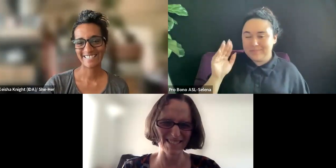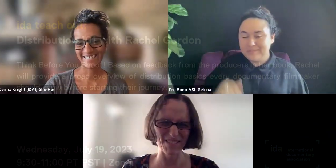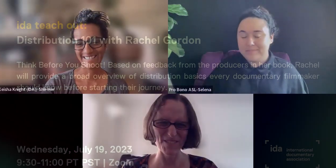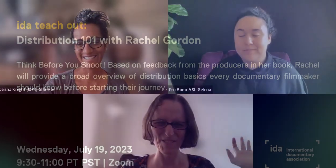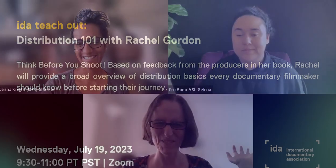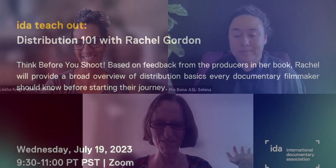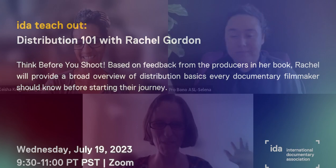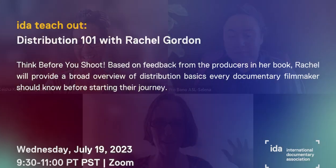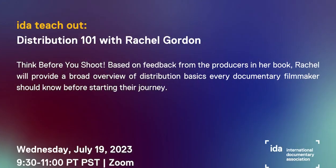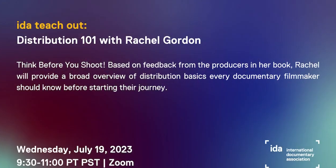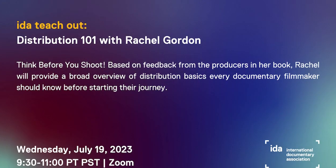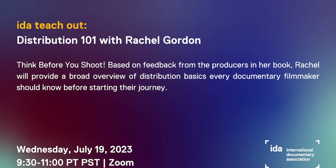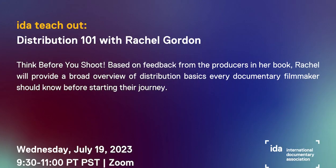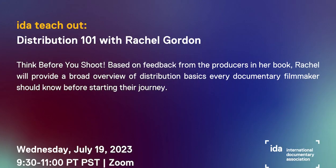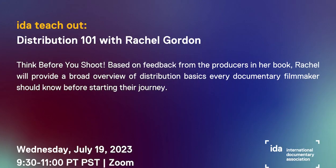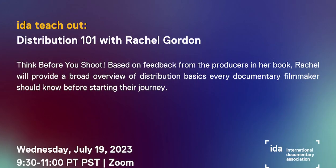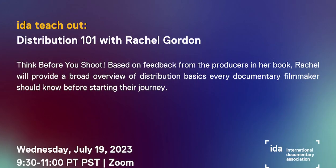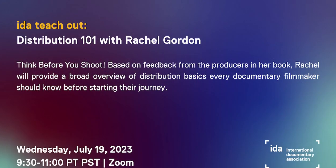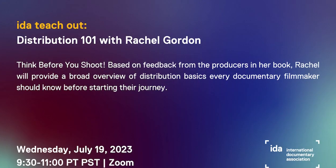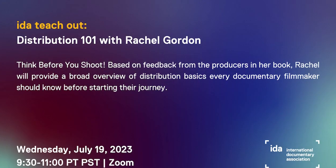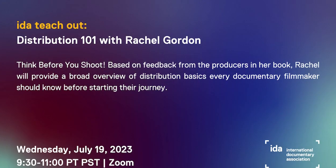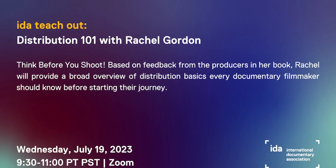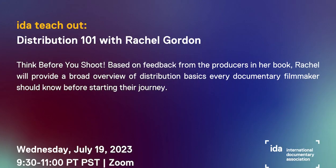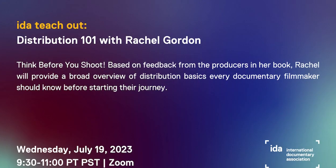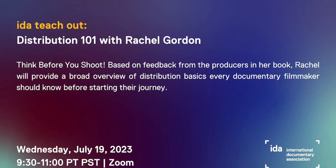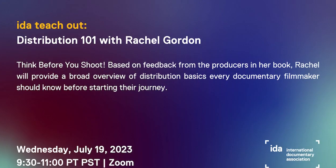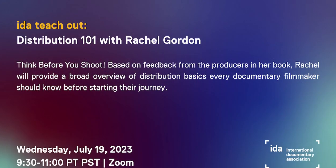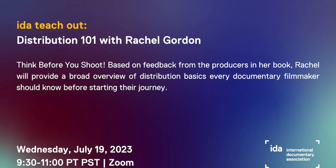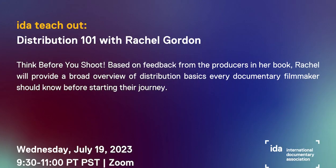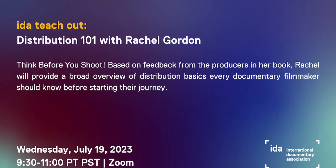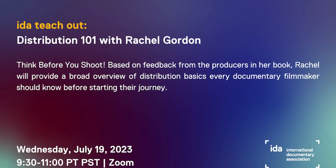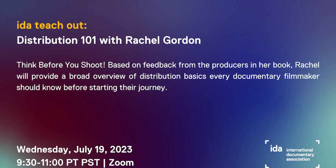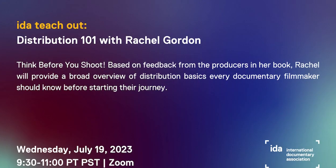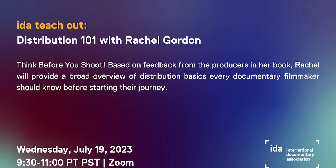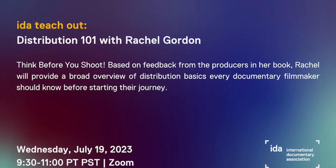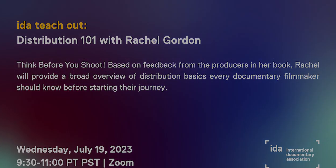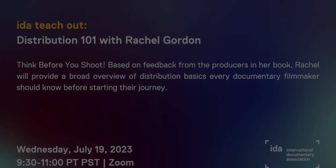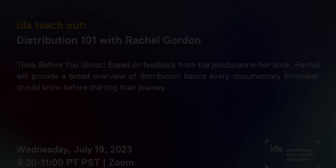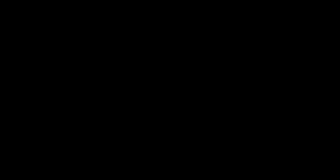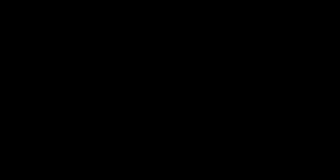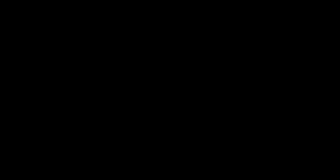HAVE A BEAUTIFUL DAY.